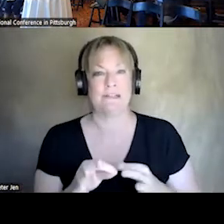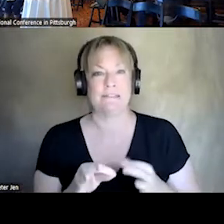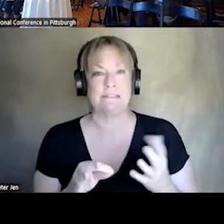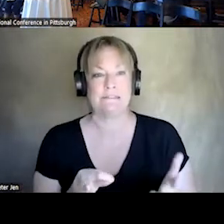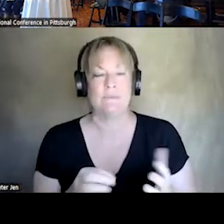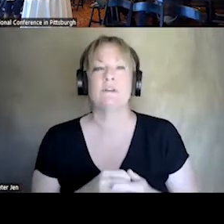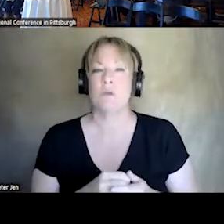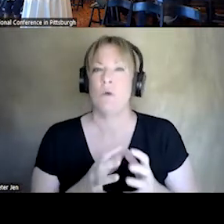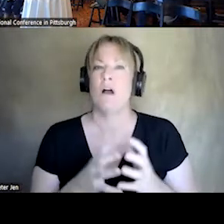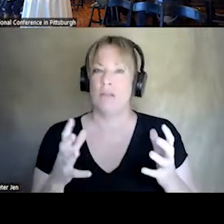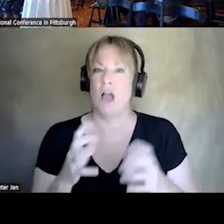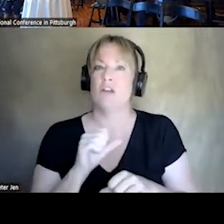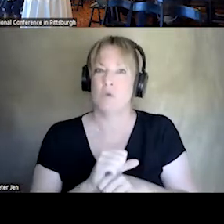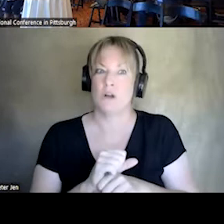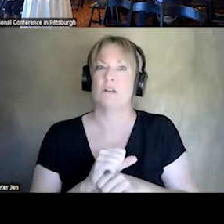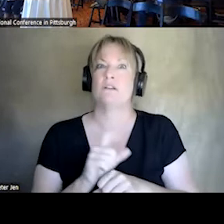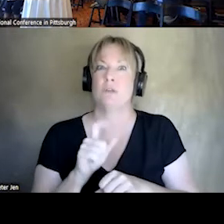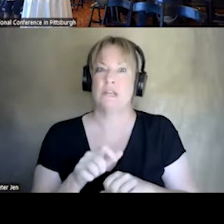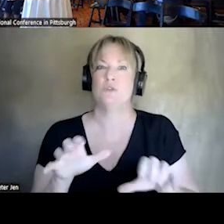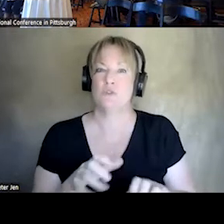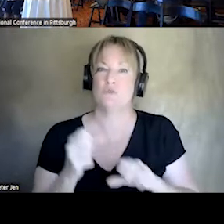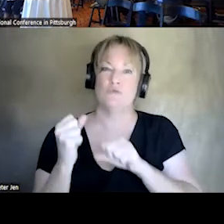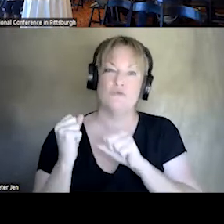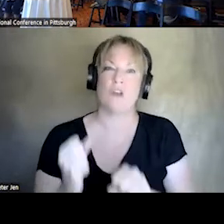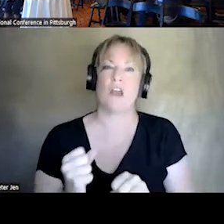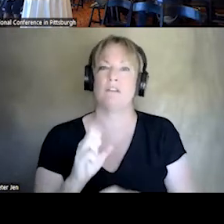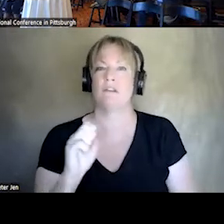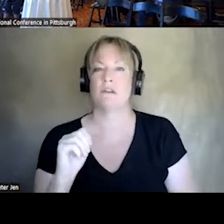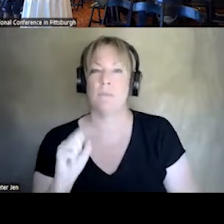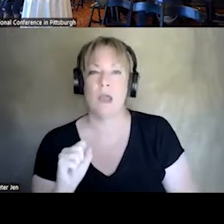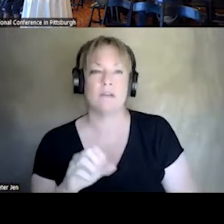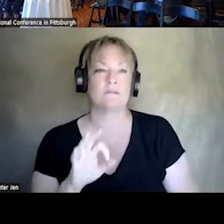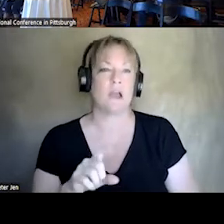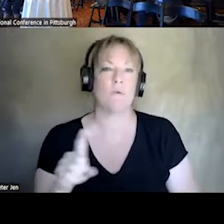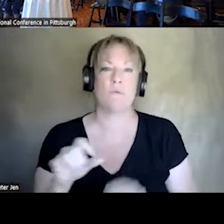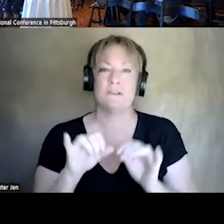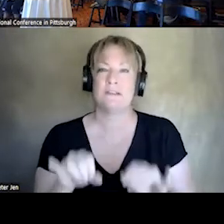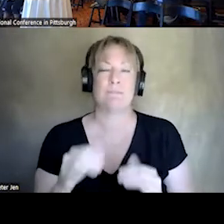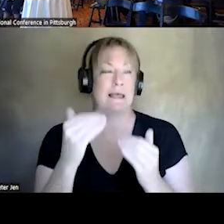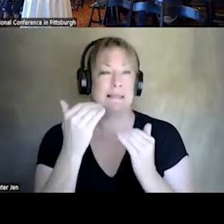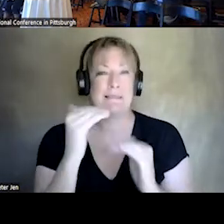TO DO TO REALLY STRENGTHEN OUR EMS/911 SYSTEMS THEY HAVE VERY LIMITED FUNDING FROM THE FEDERAL